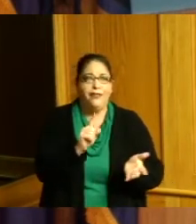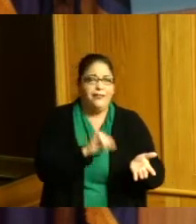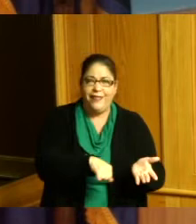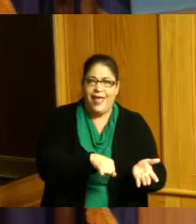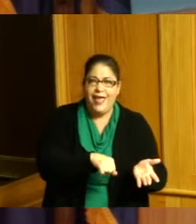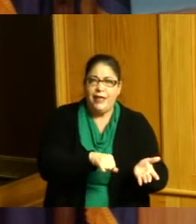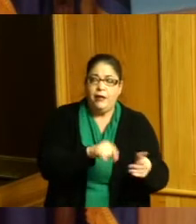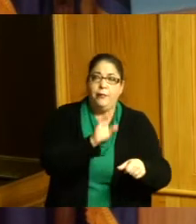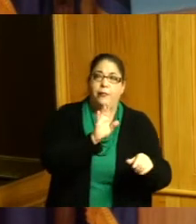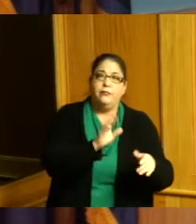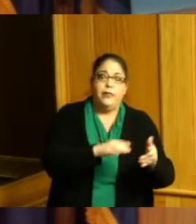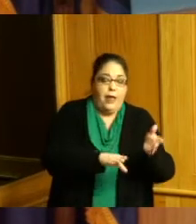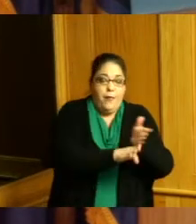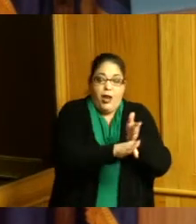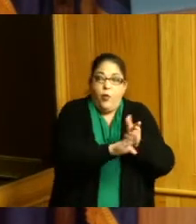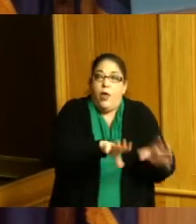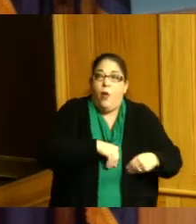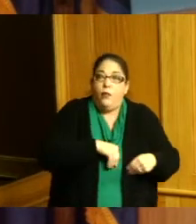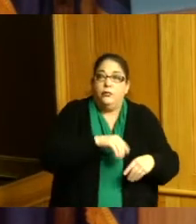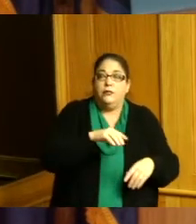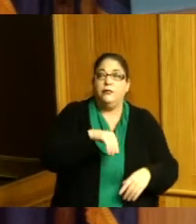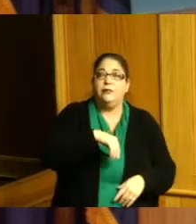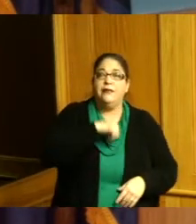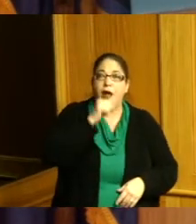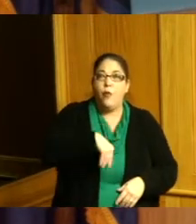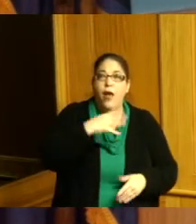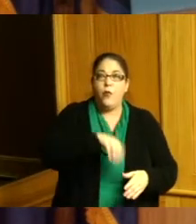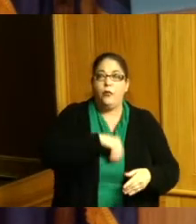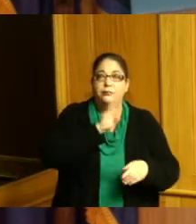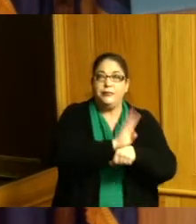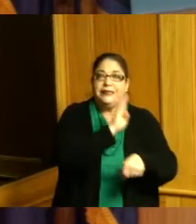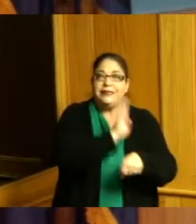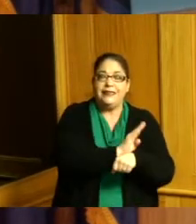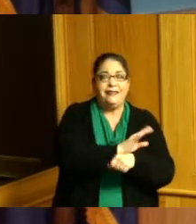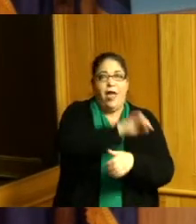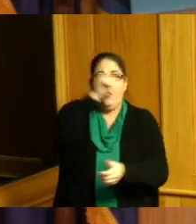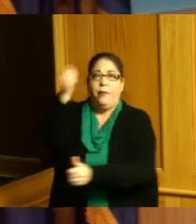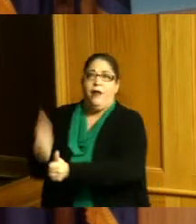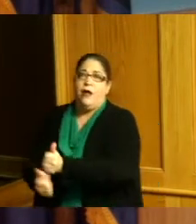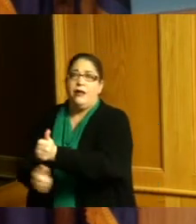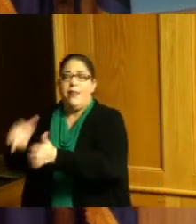challenged that and that would have been under his operation bread basket and certainly the workers